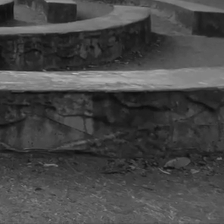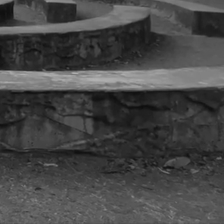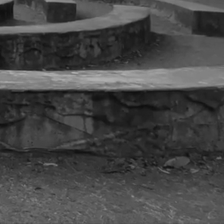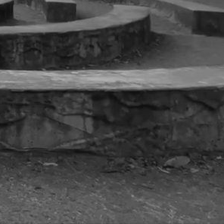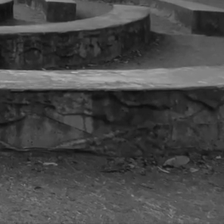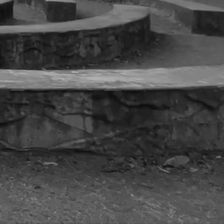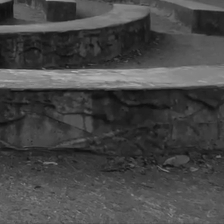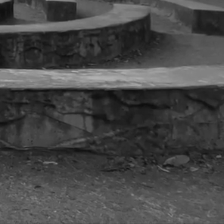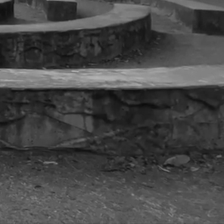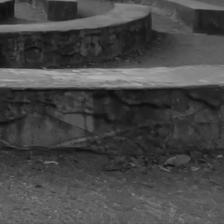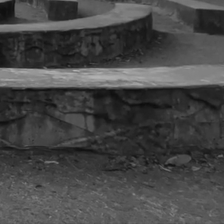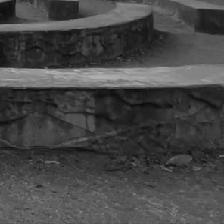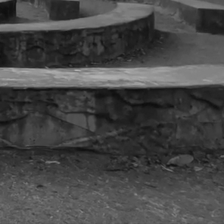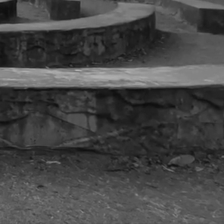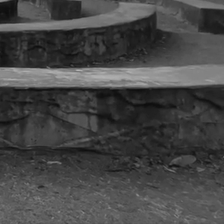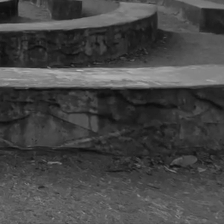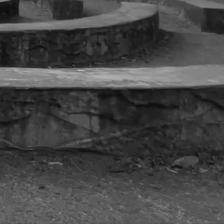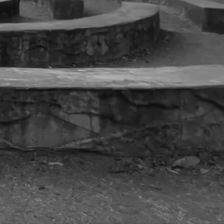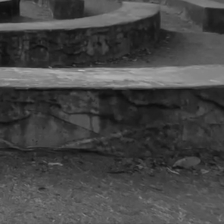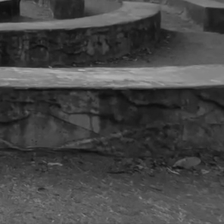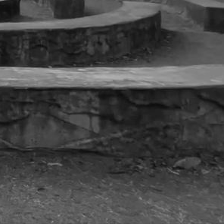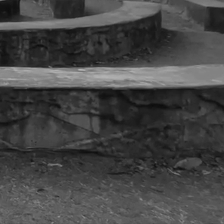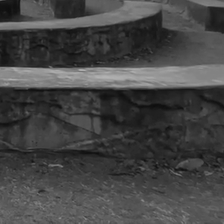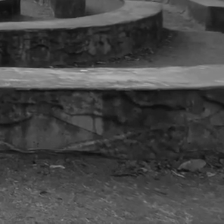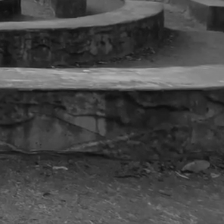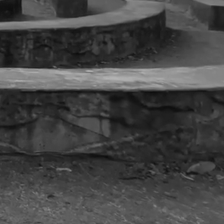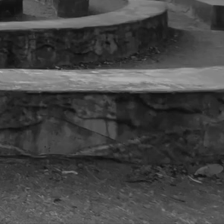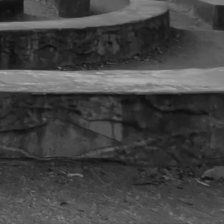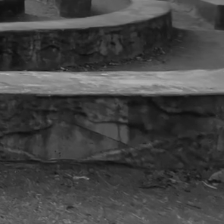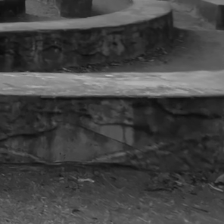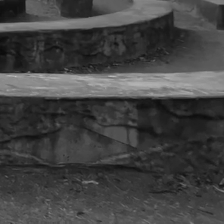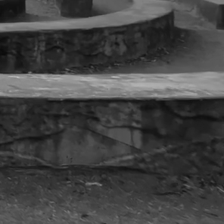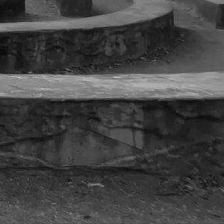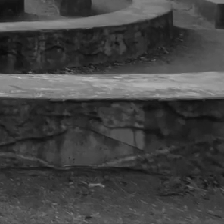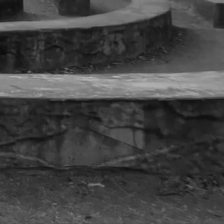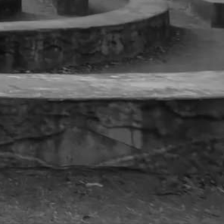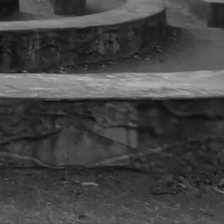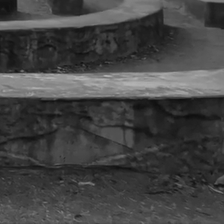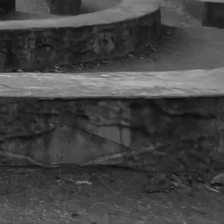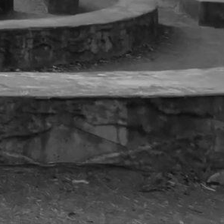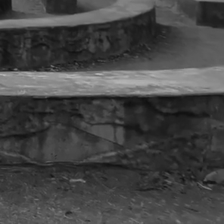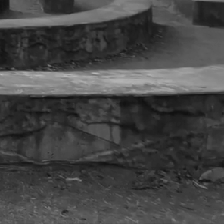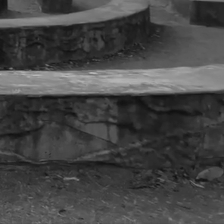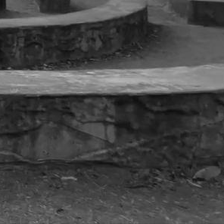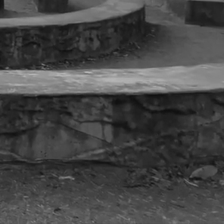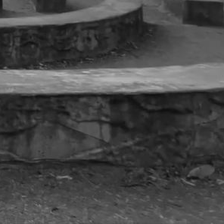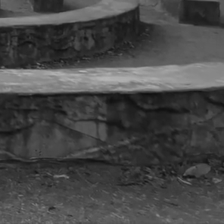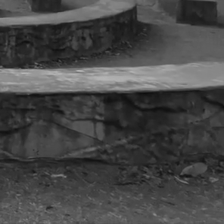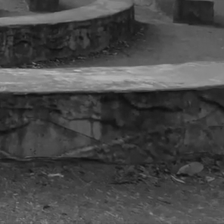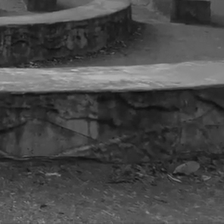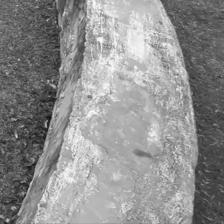[Participants enter a maze-like sculpture by Denise Milan and Ari Peres]